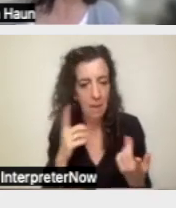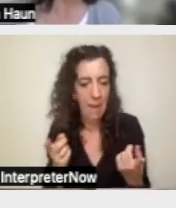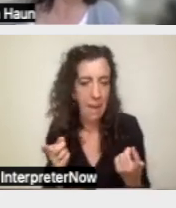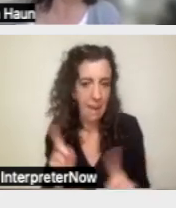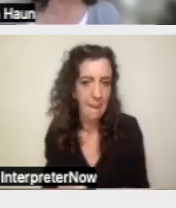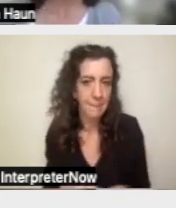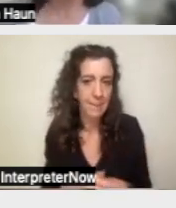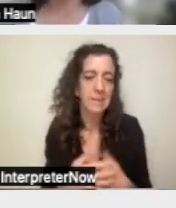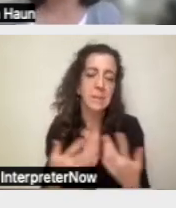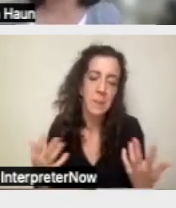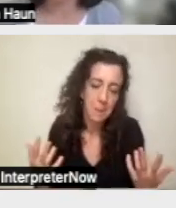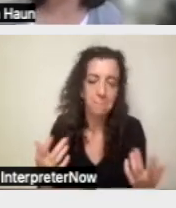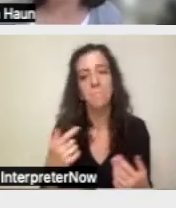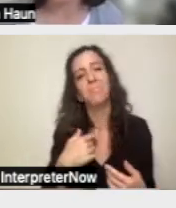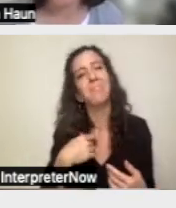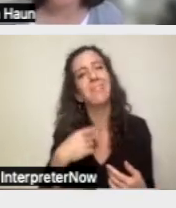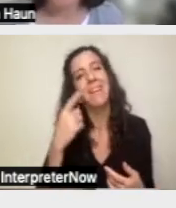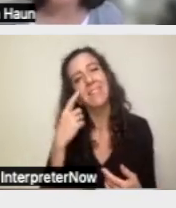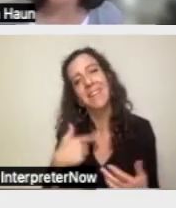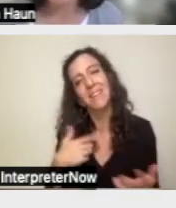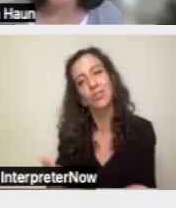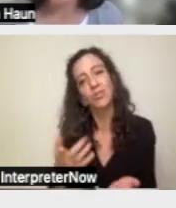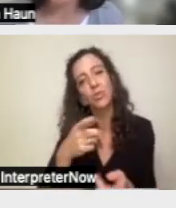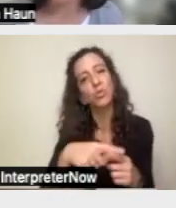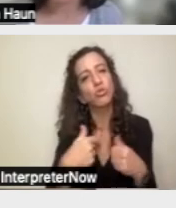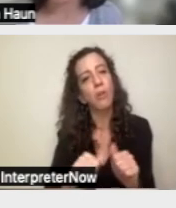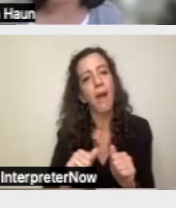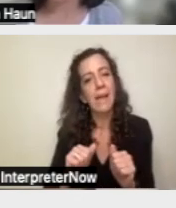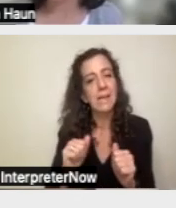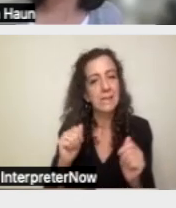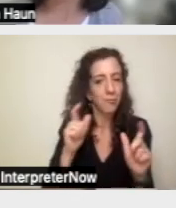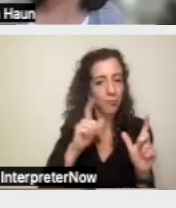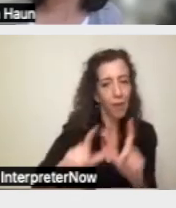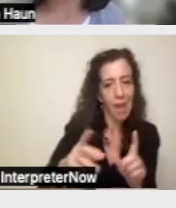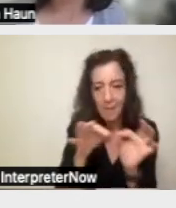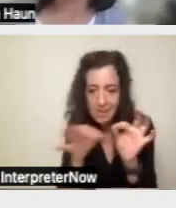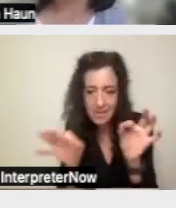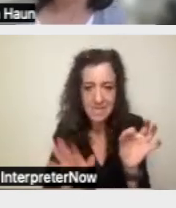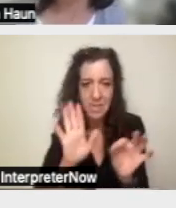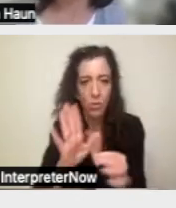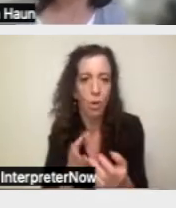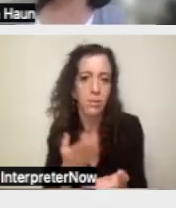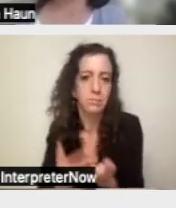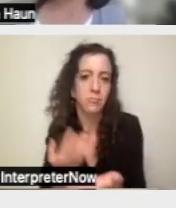So, I would think about ways to try to make that case, if that's a concern. And Will, you may have some thoughts too.